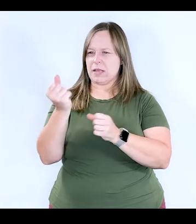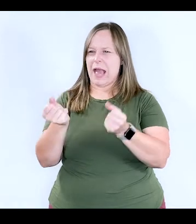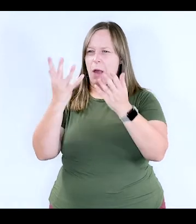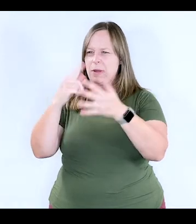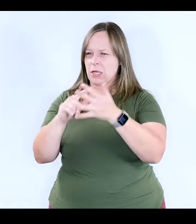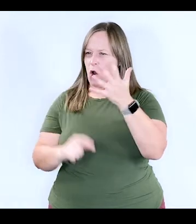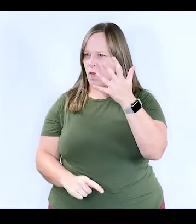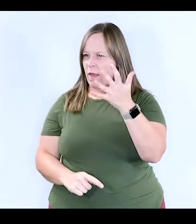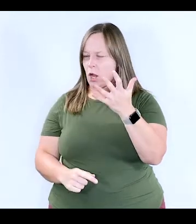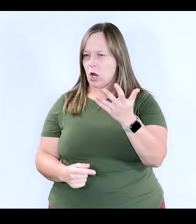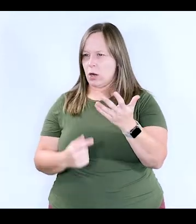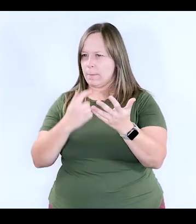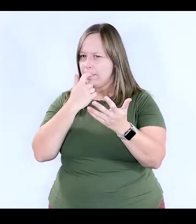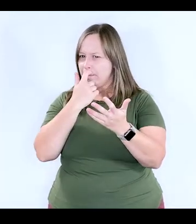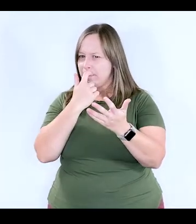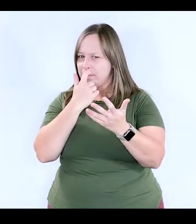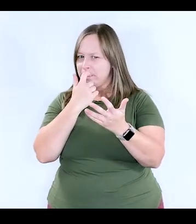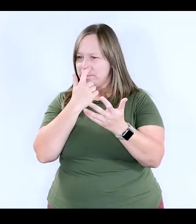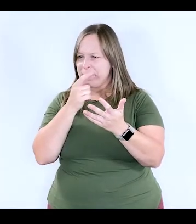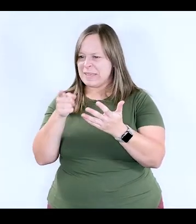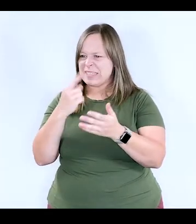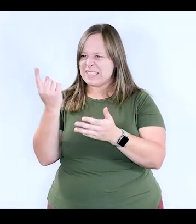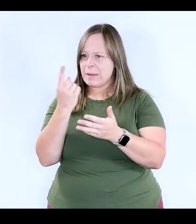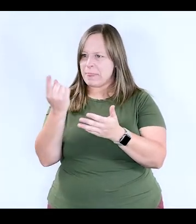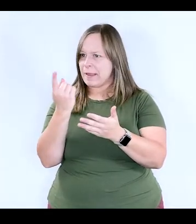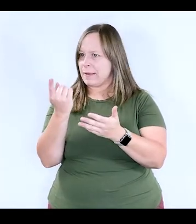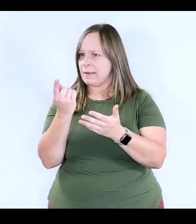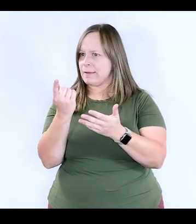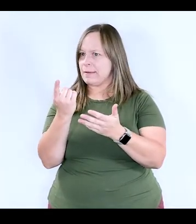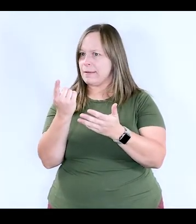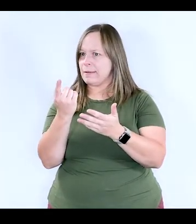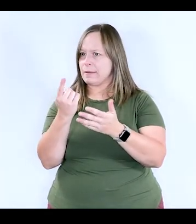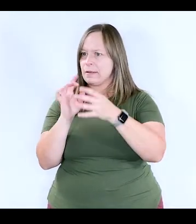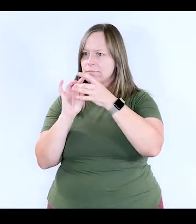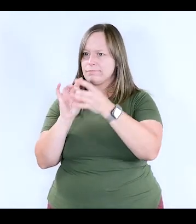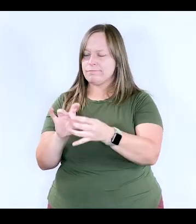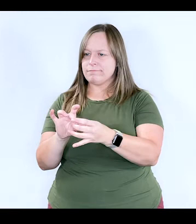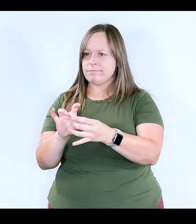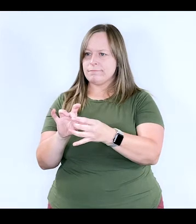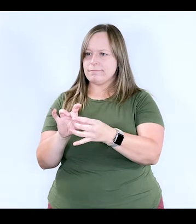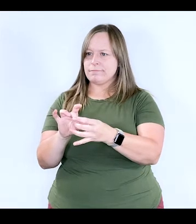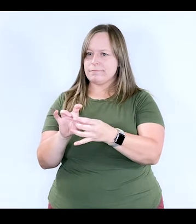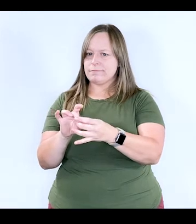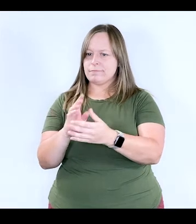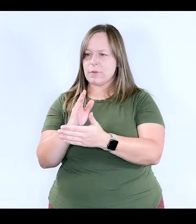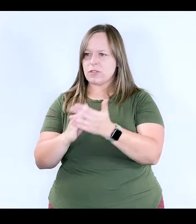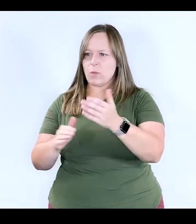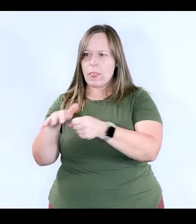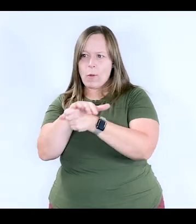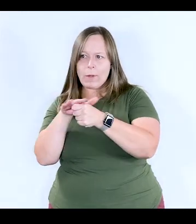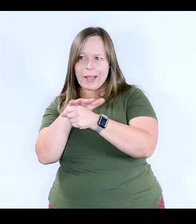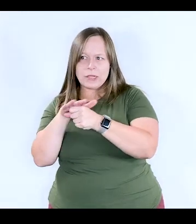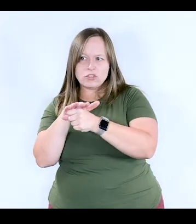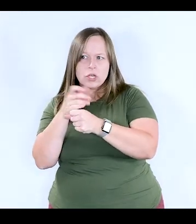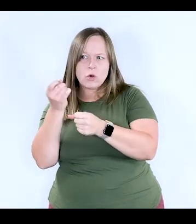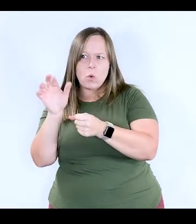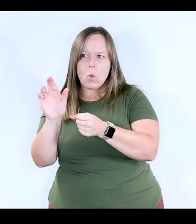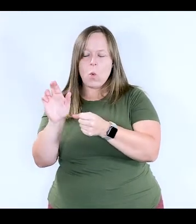How many are there? And is this something that is considered to be part of someone's location,